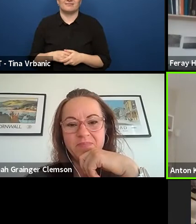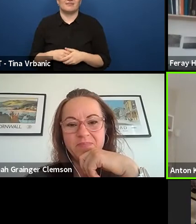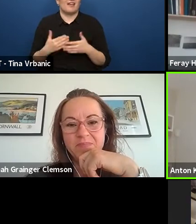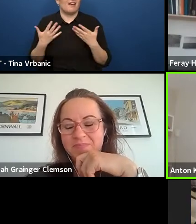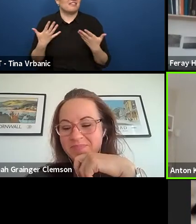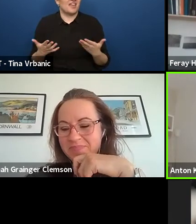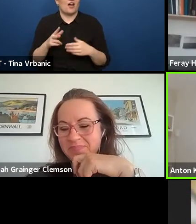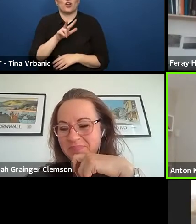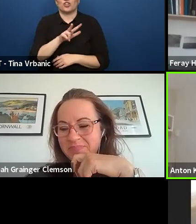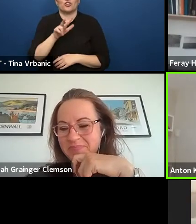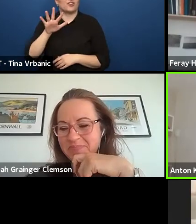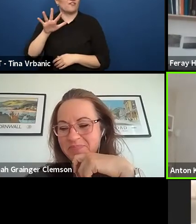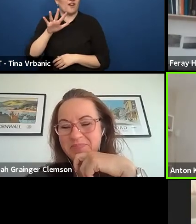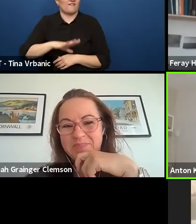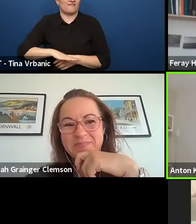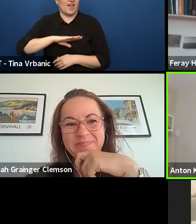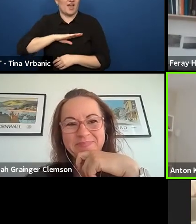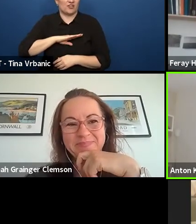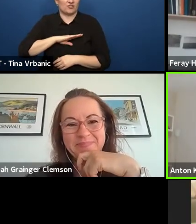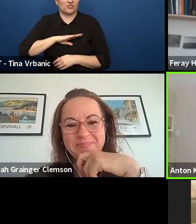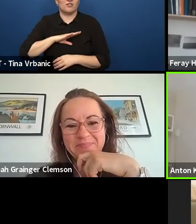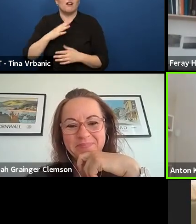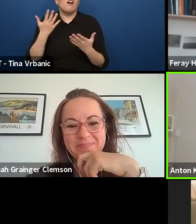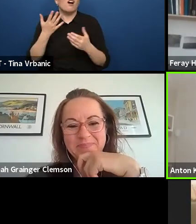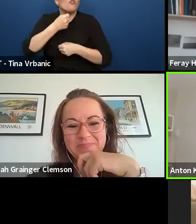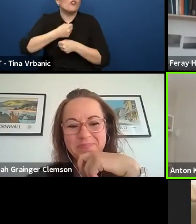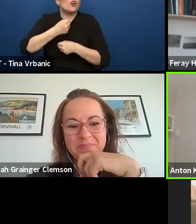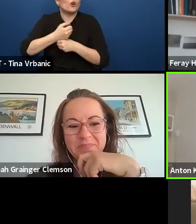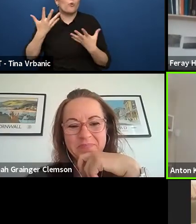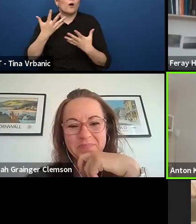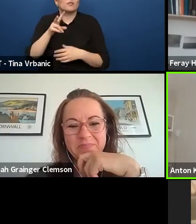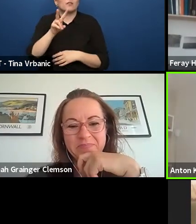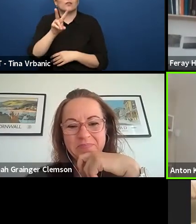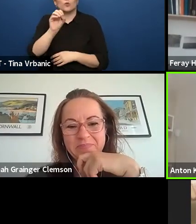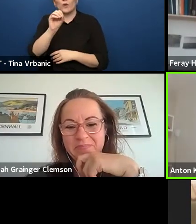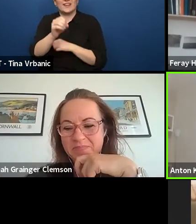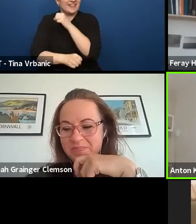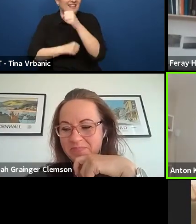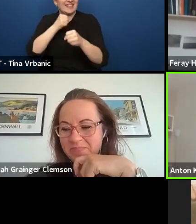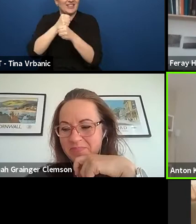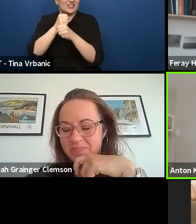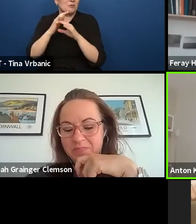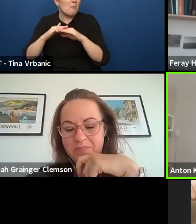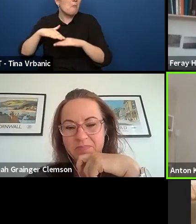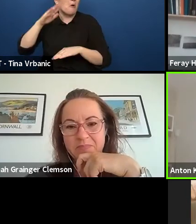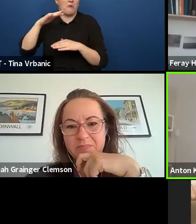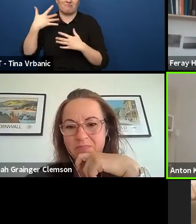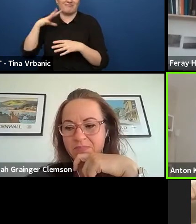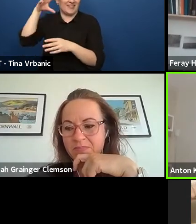but I can say I'm working in theatre for more than 20 years and it's not a lie now. It's always on a professional level.